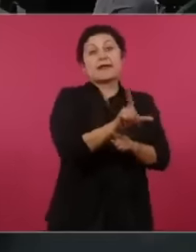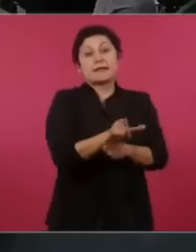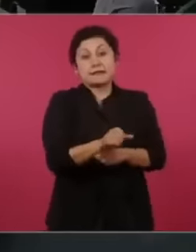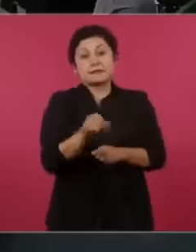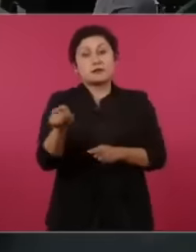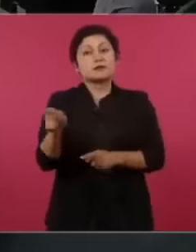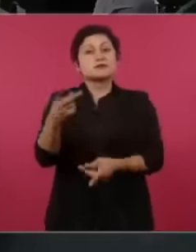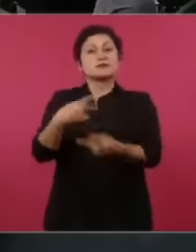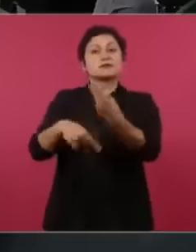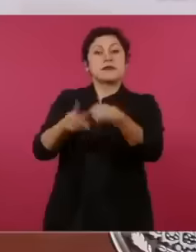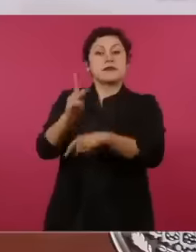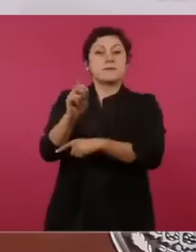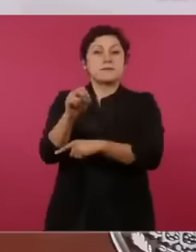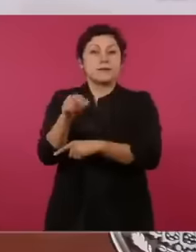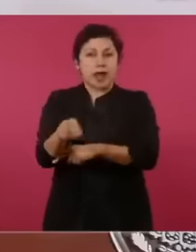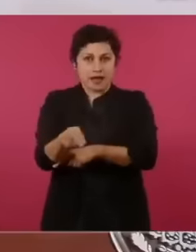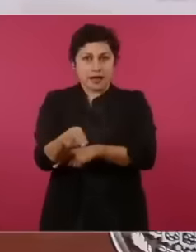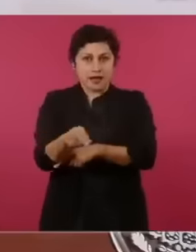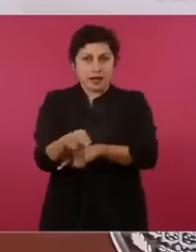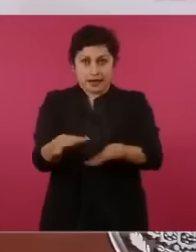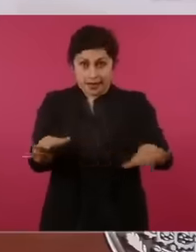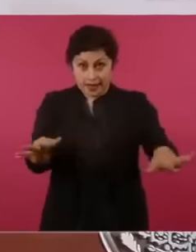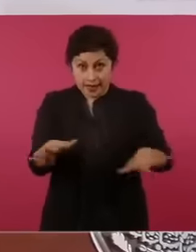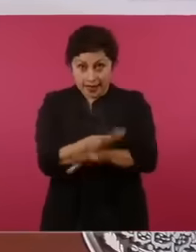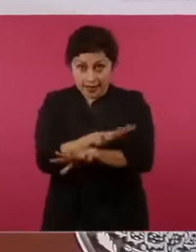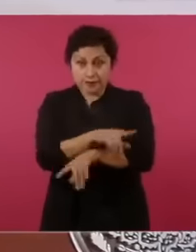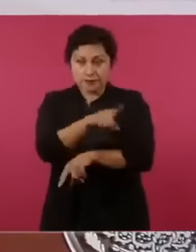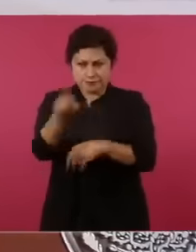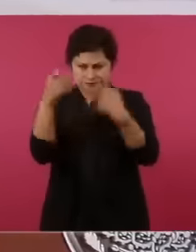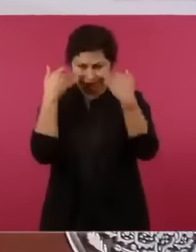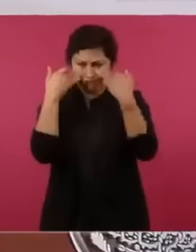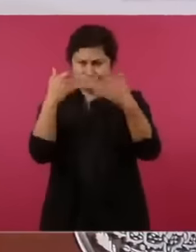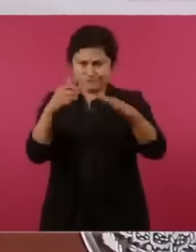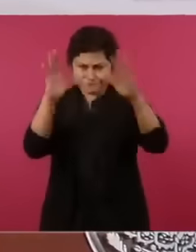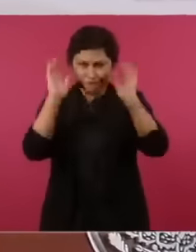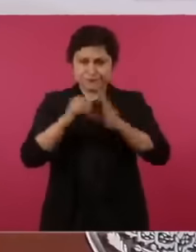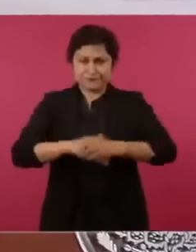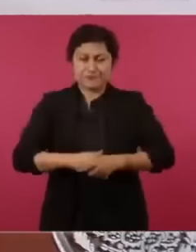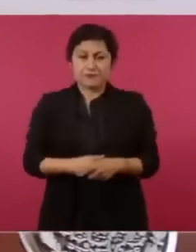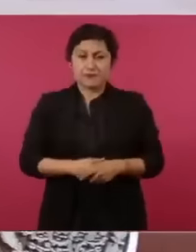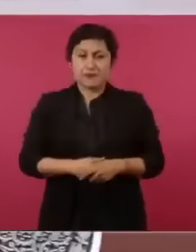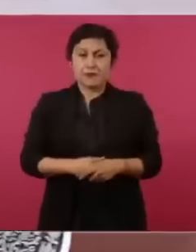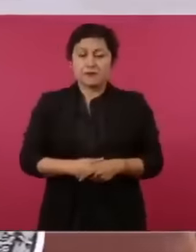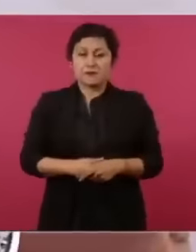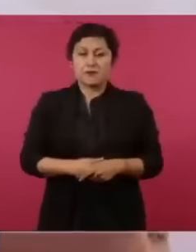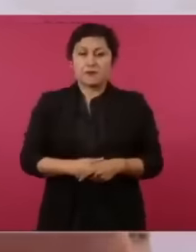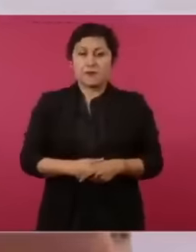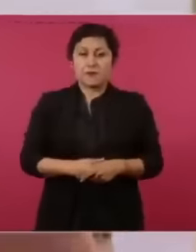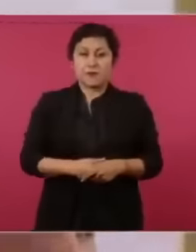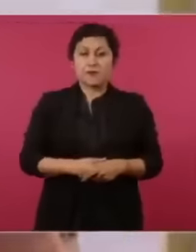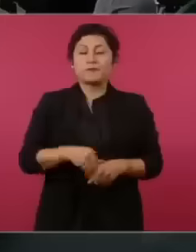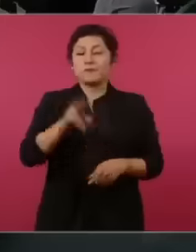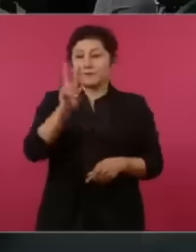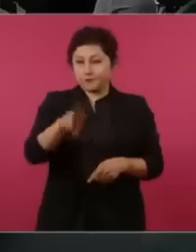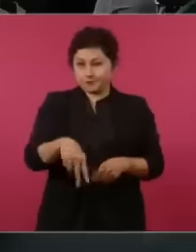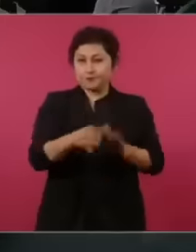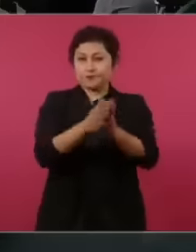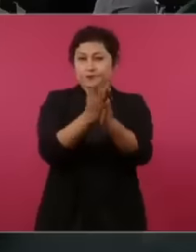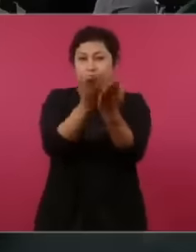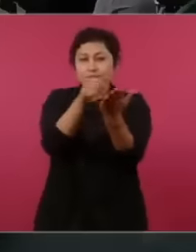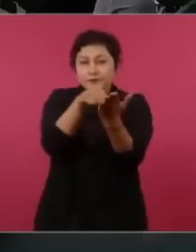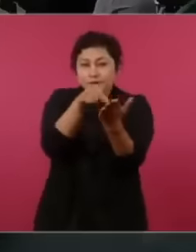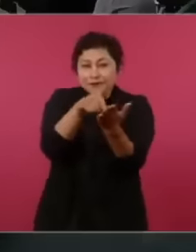eh it's in a book lady